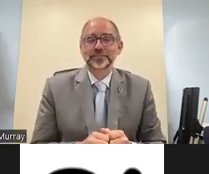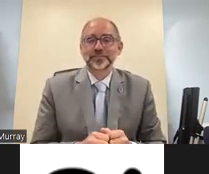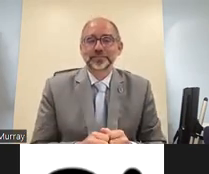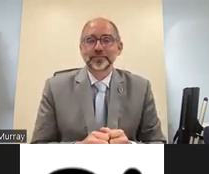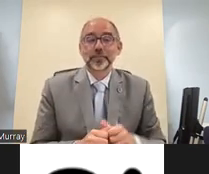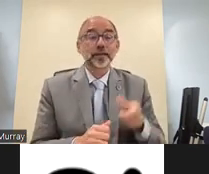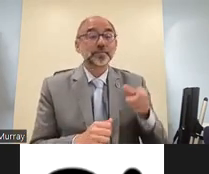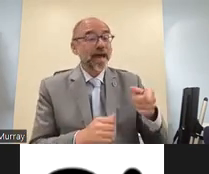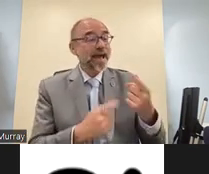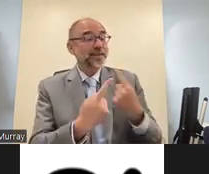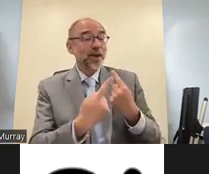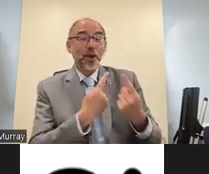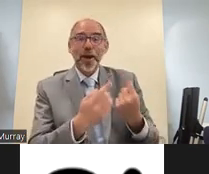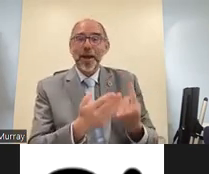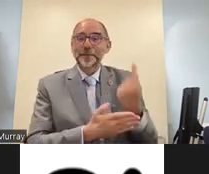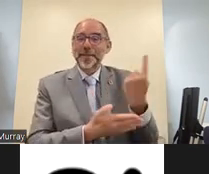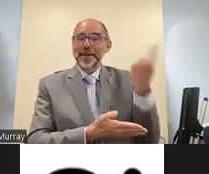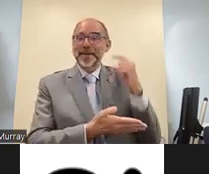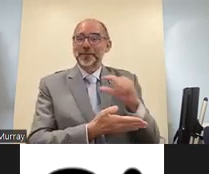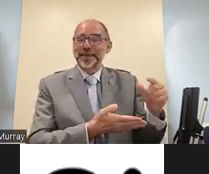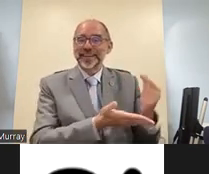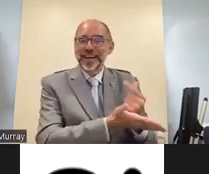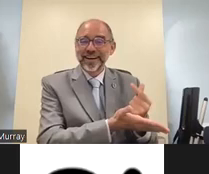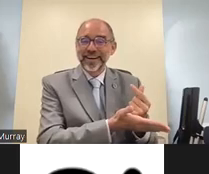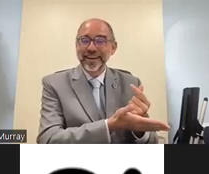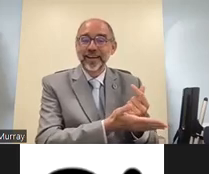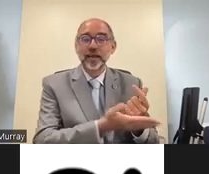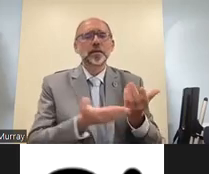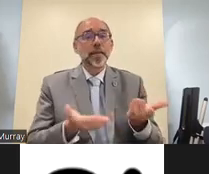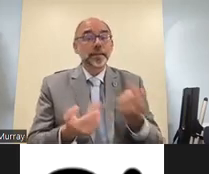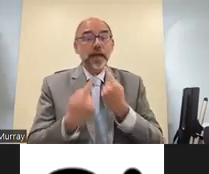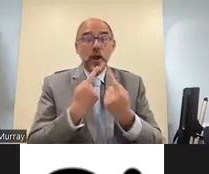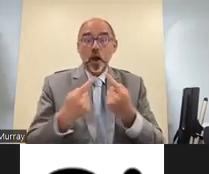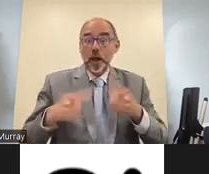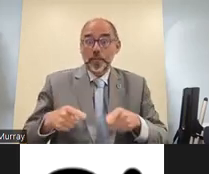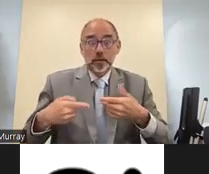used in public and this is something which needs to happen on an international level we saw the